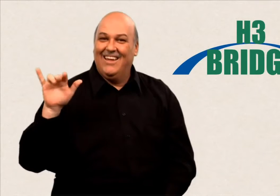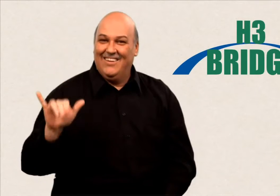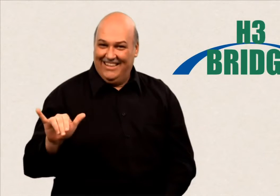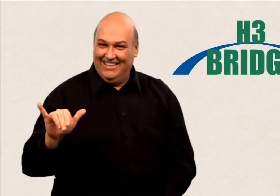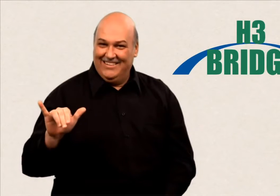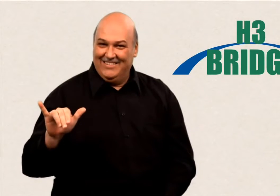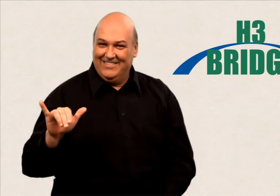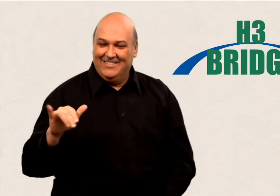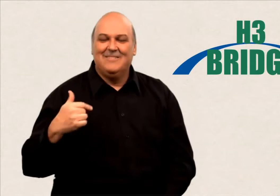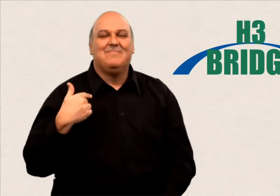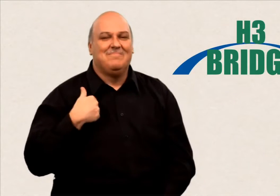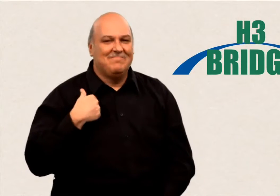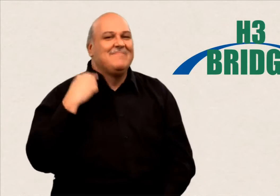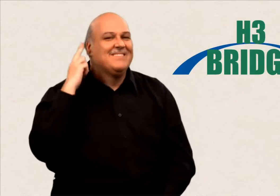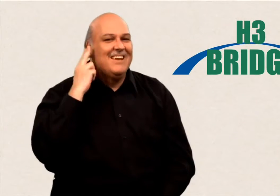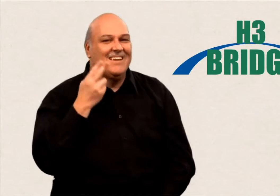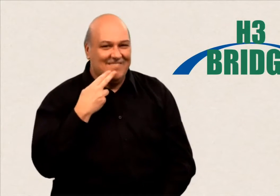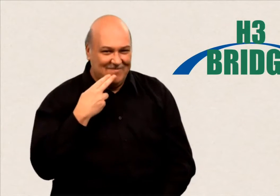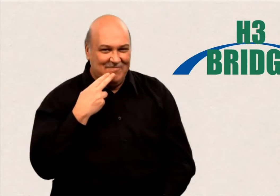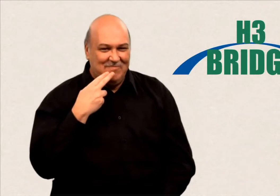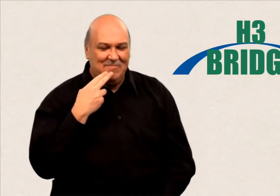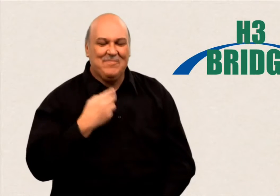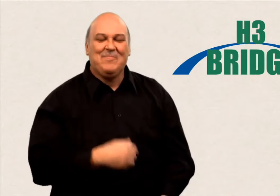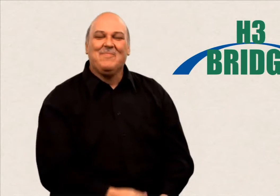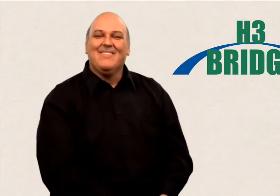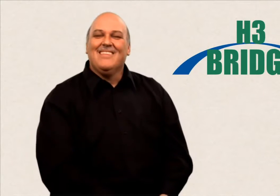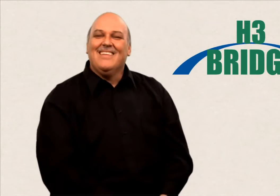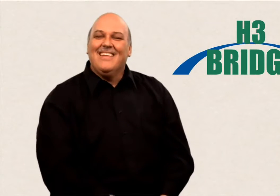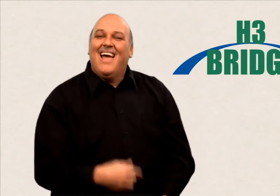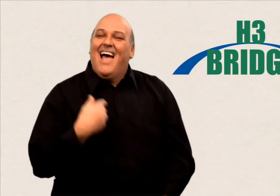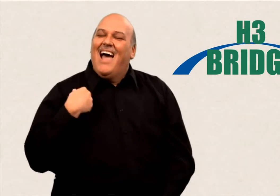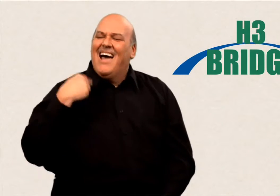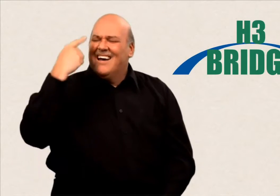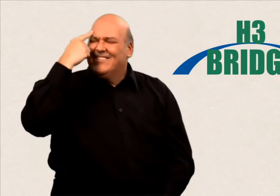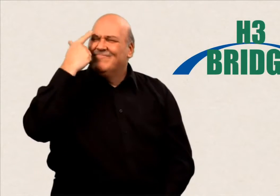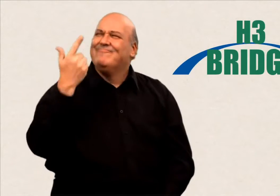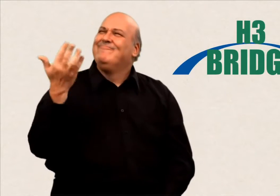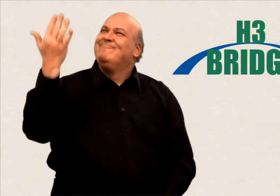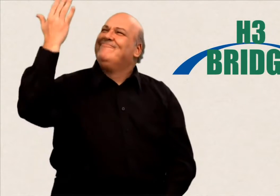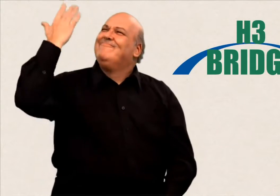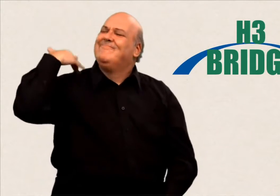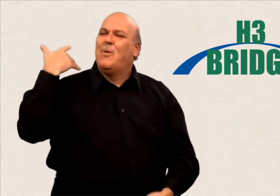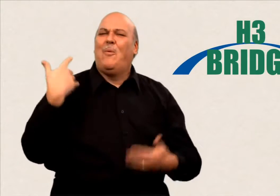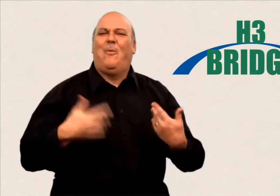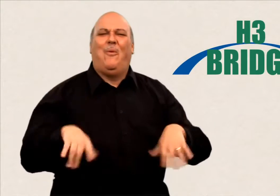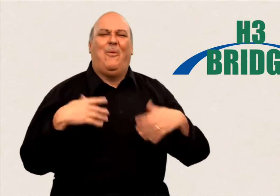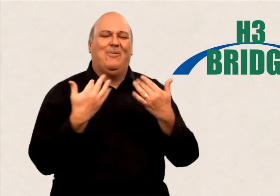"one of those people with broken hearing." We are Deaf, and we are proud to be members of a thriving minority.